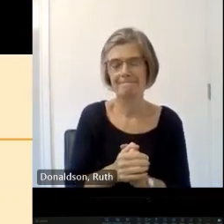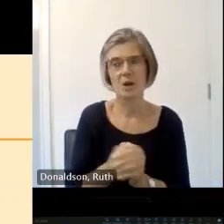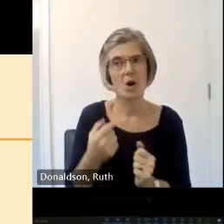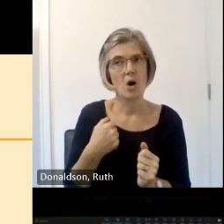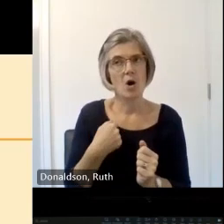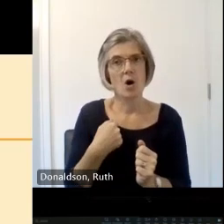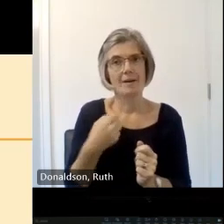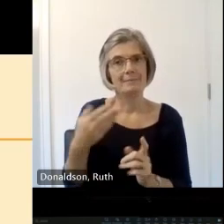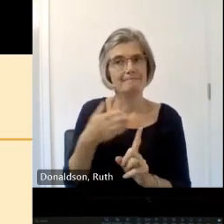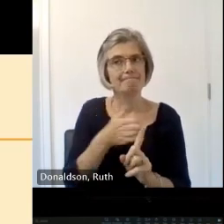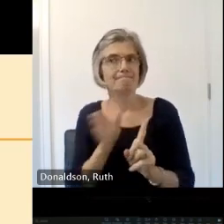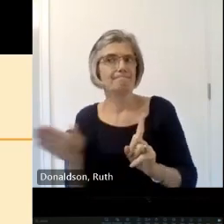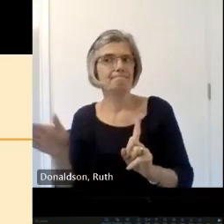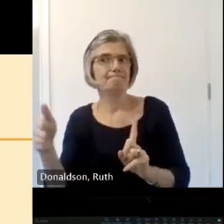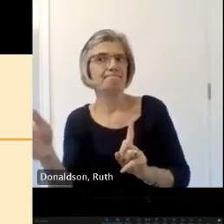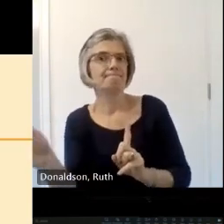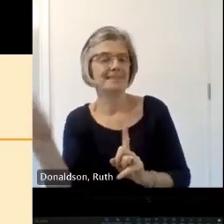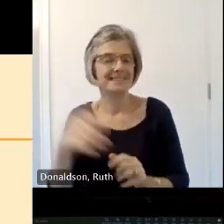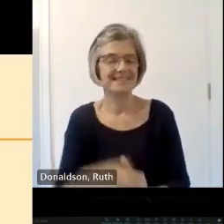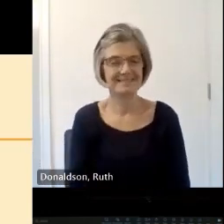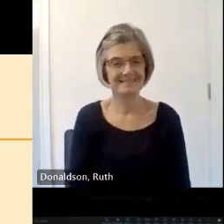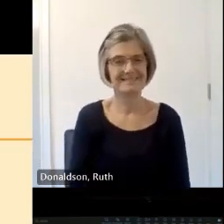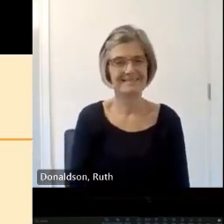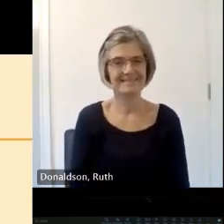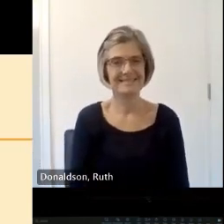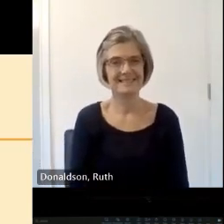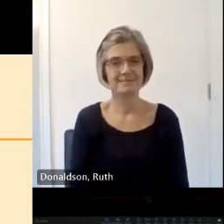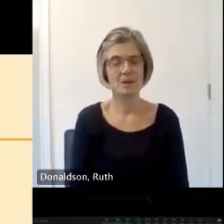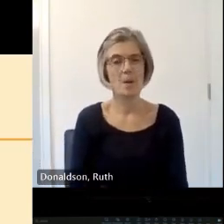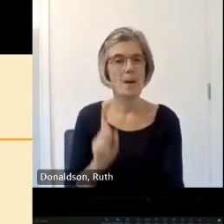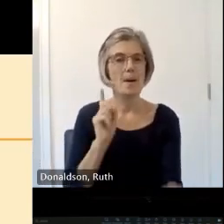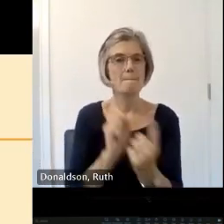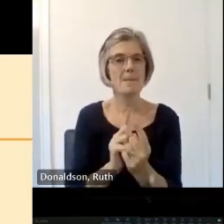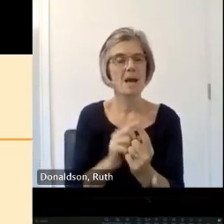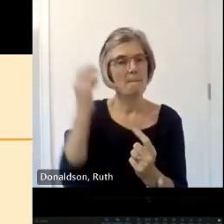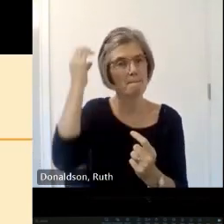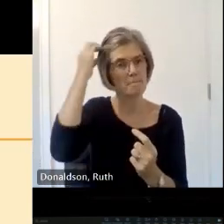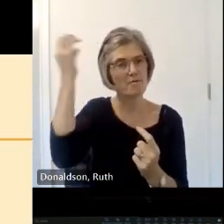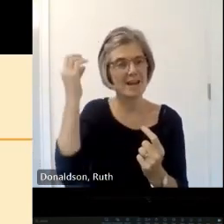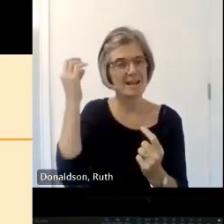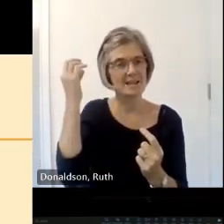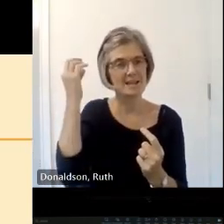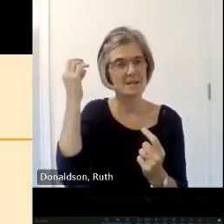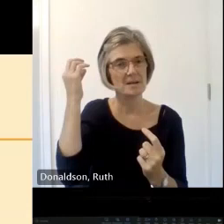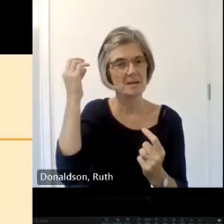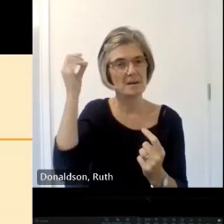I met Kathleen Dany who's the professor of poetry uh at Sterling University on a visit to Glasgow